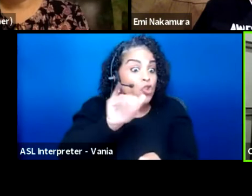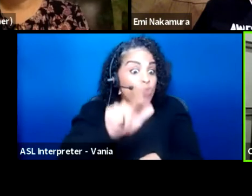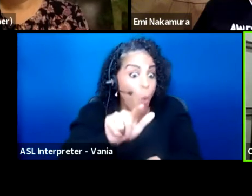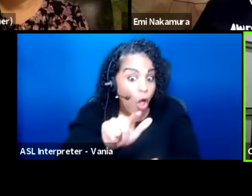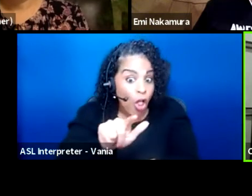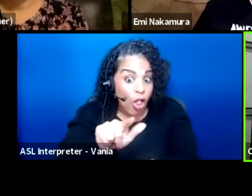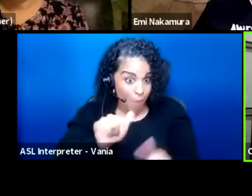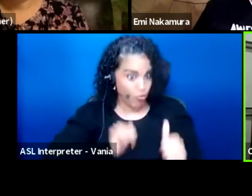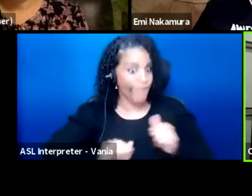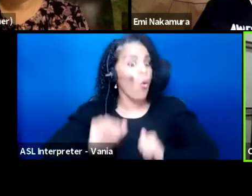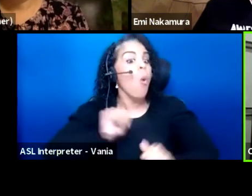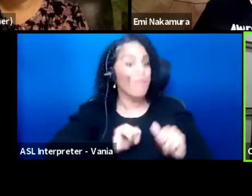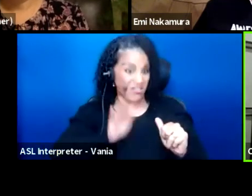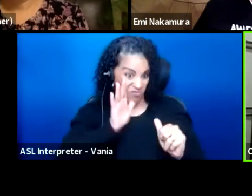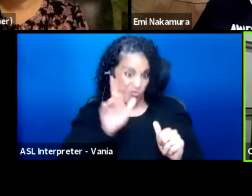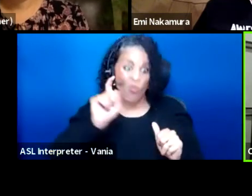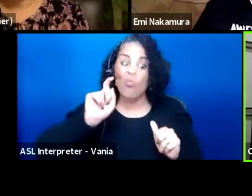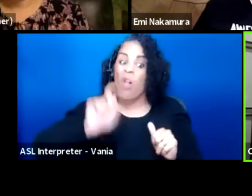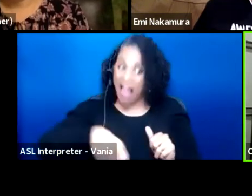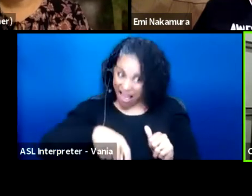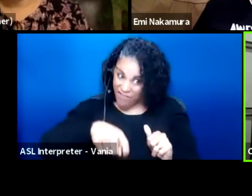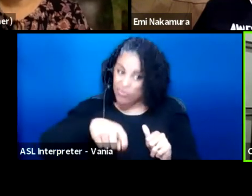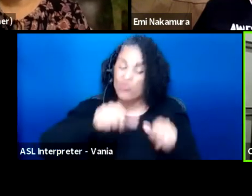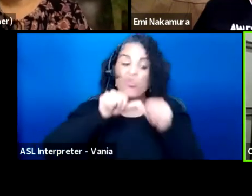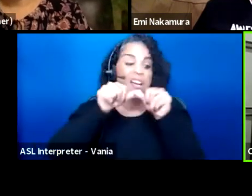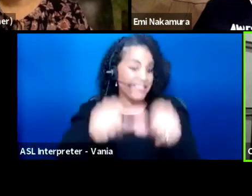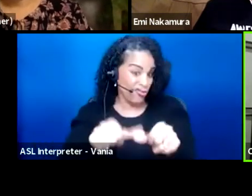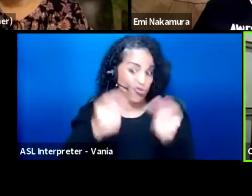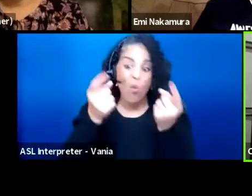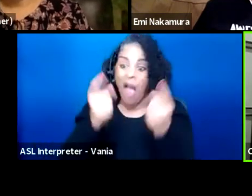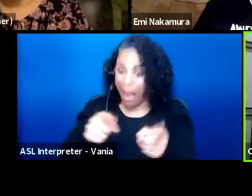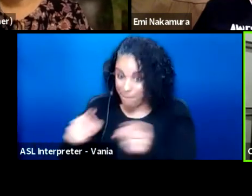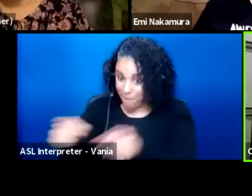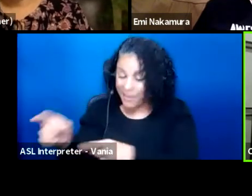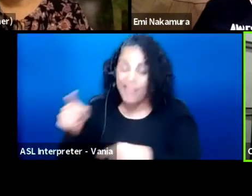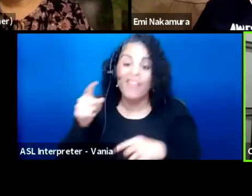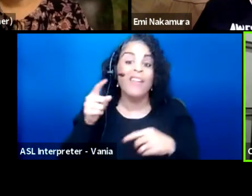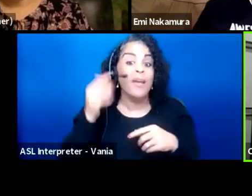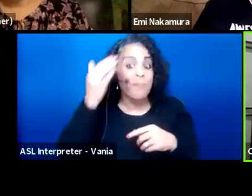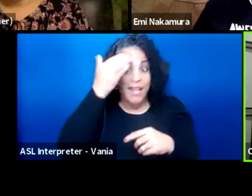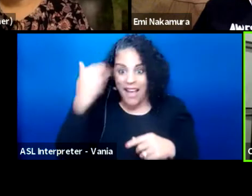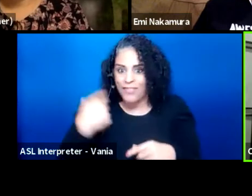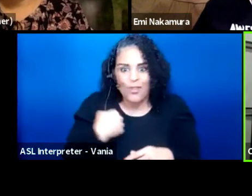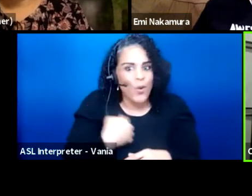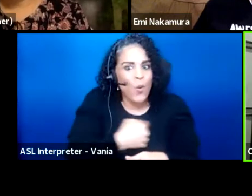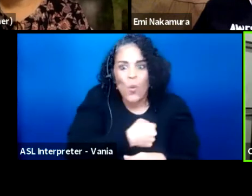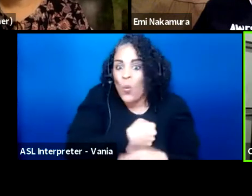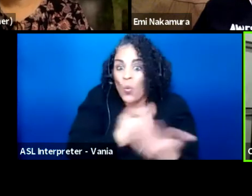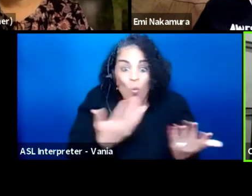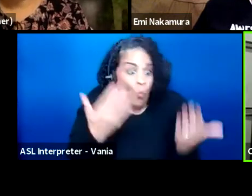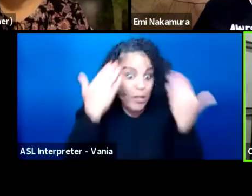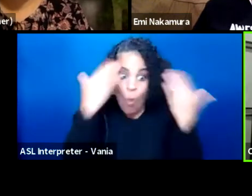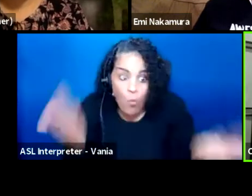that's going to have to continue to happen, because we just we don't know what the future is,